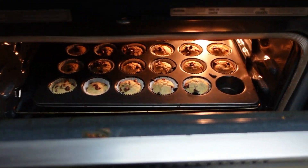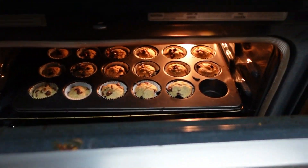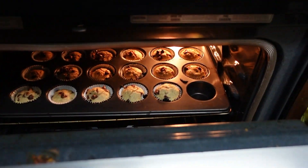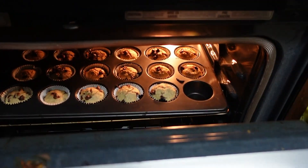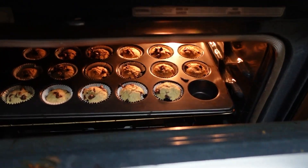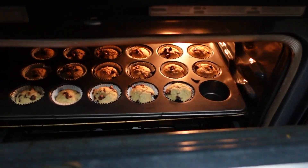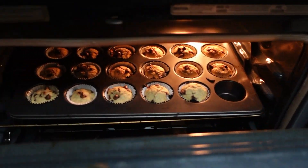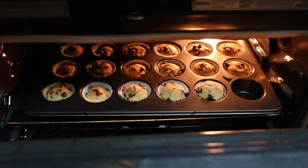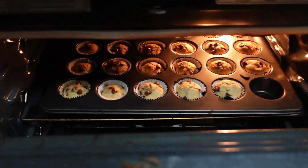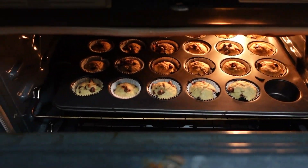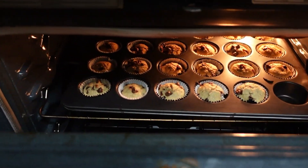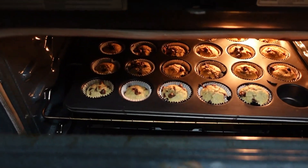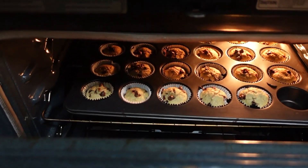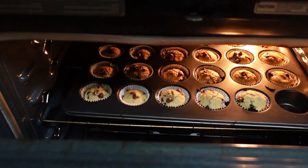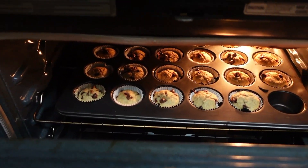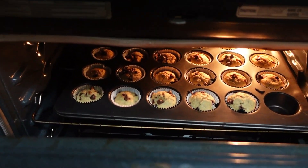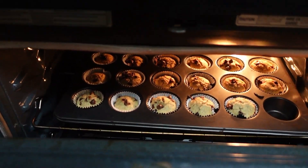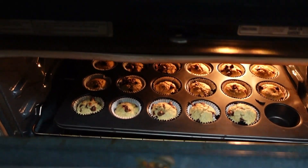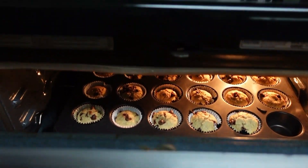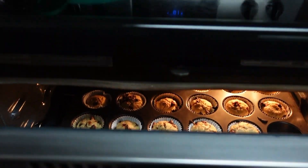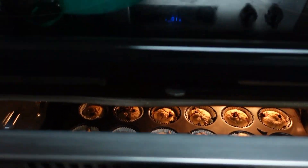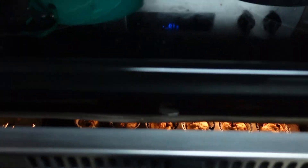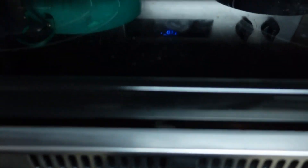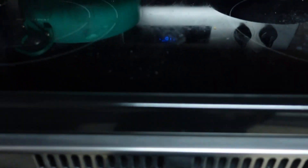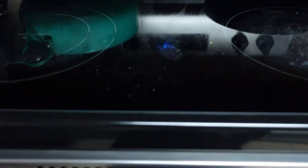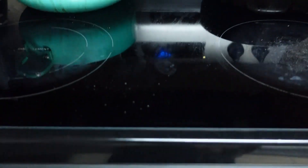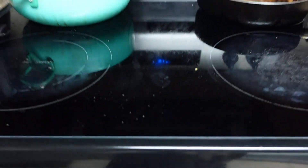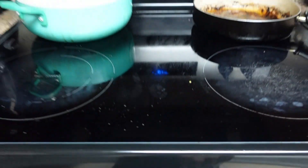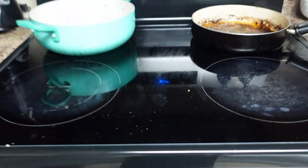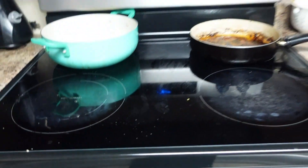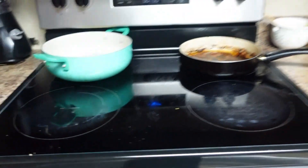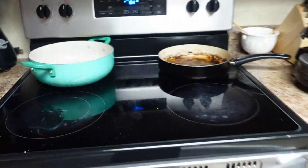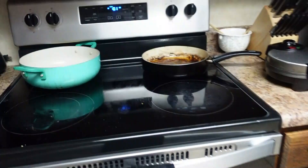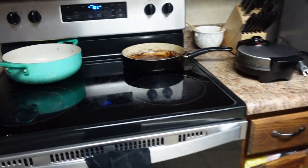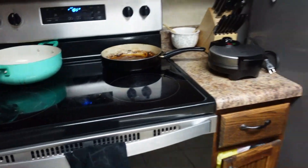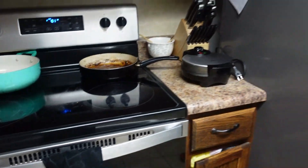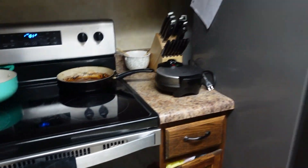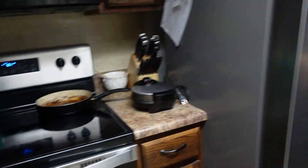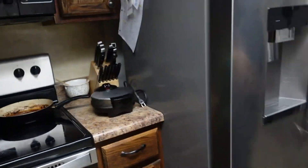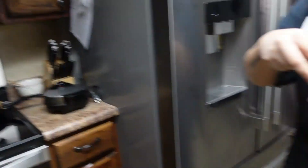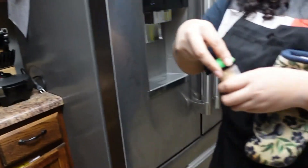um it's really good they smell really good they smell like they're burning